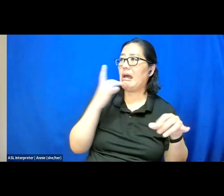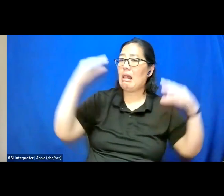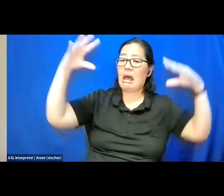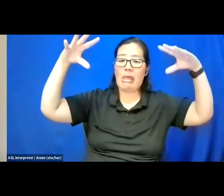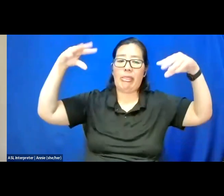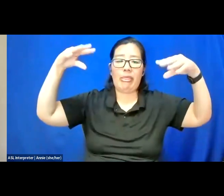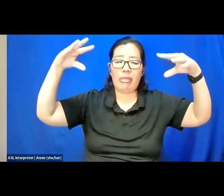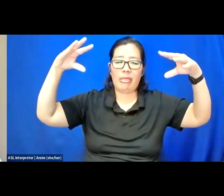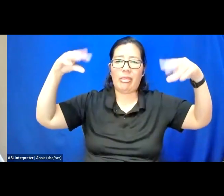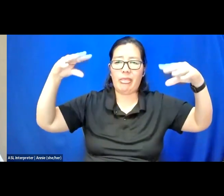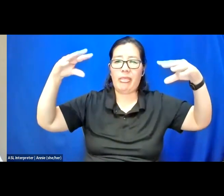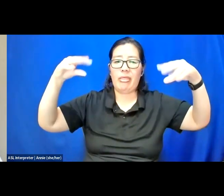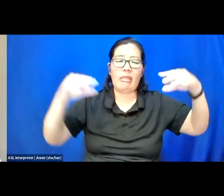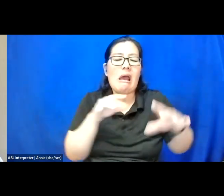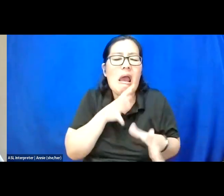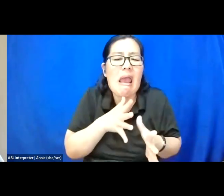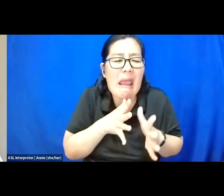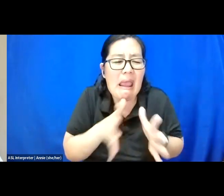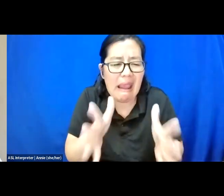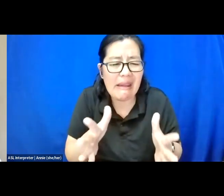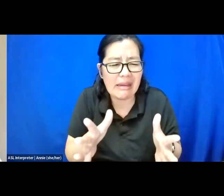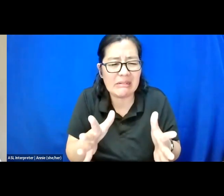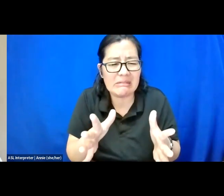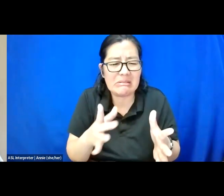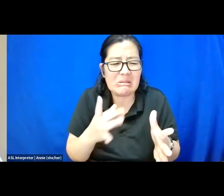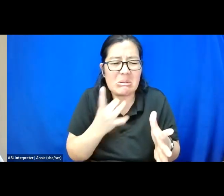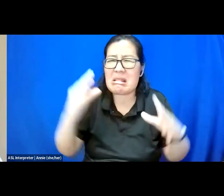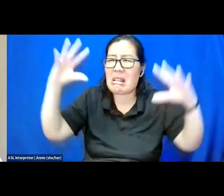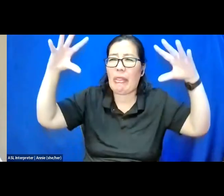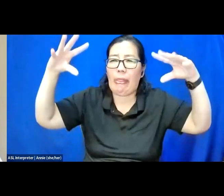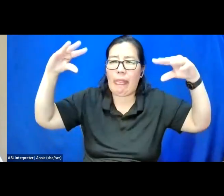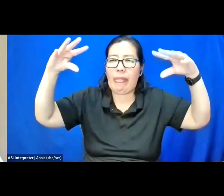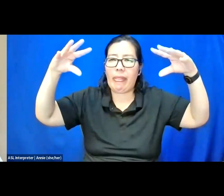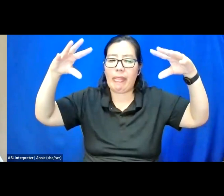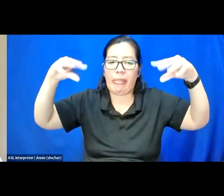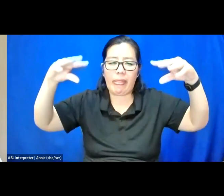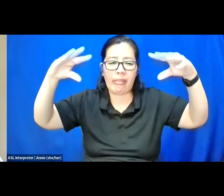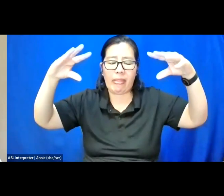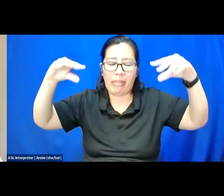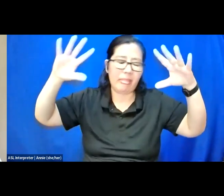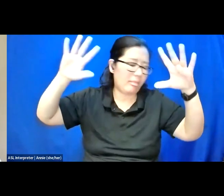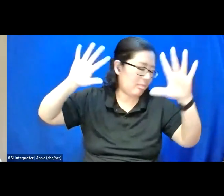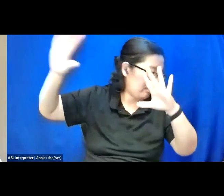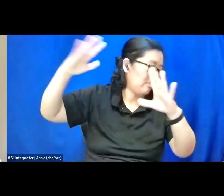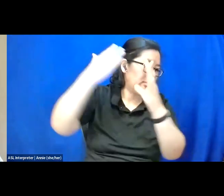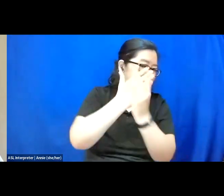I hate those ticking fluorescent lights. And I never sit on the bed anymore.